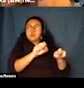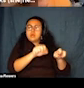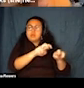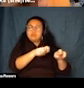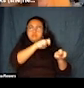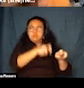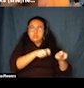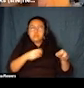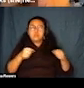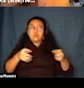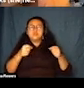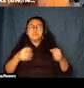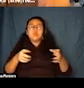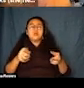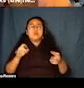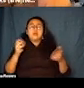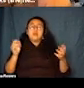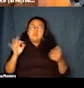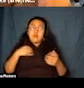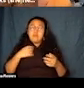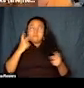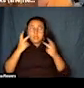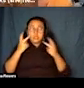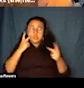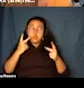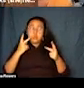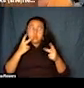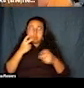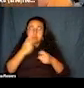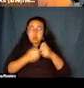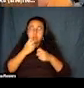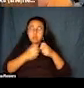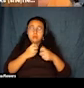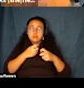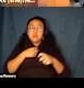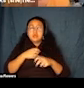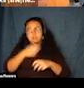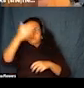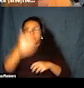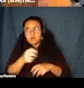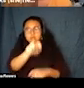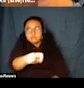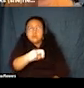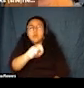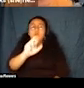have a neck problem that makes it hard to stare up, they can be further back in the audience. It allows a wheelchair rider to come with three friends